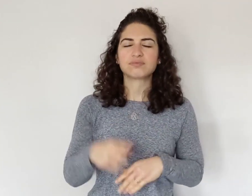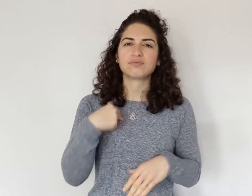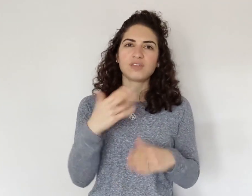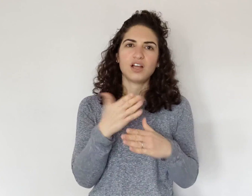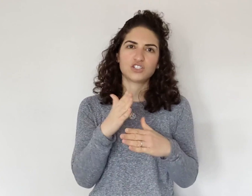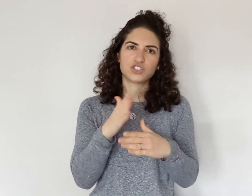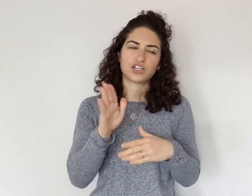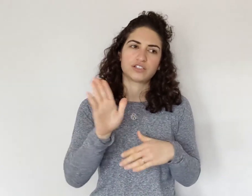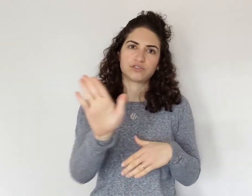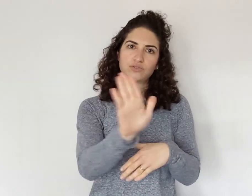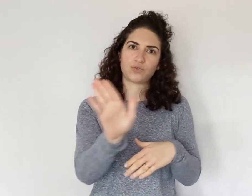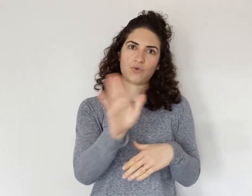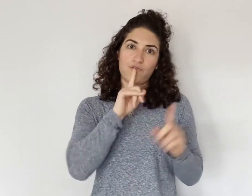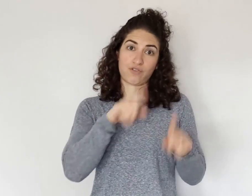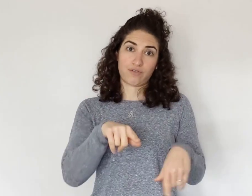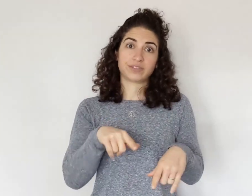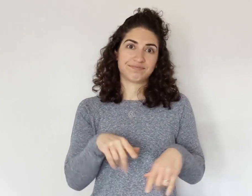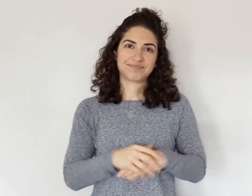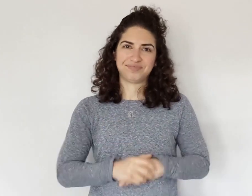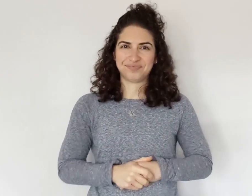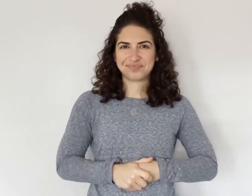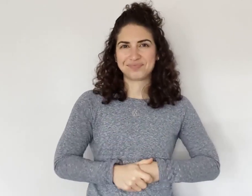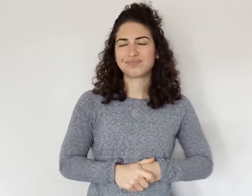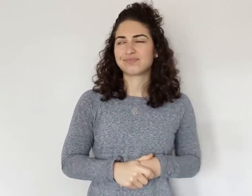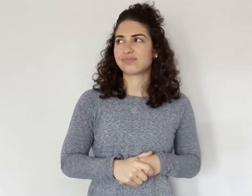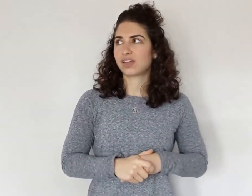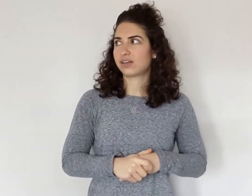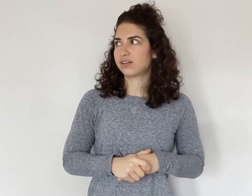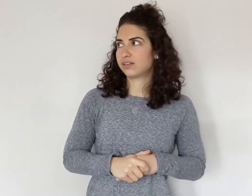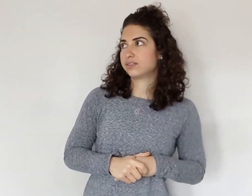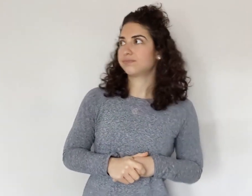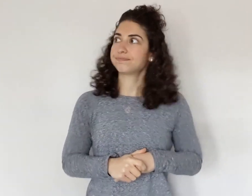So I'll share your requests